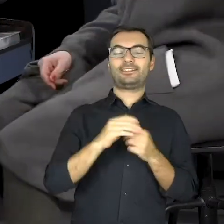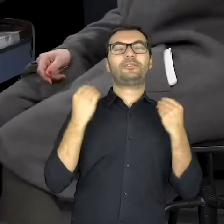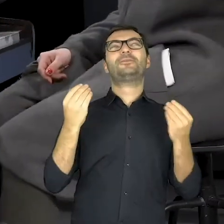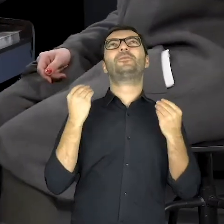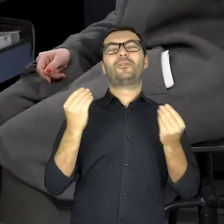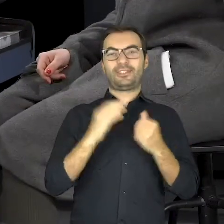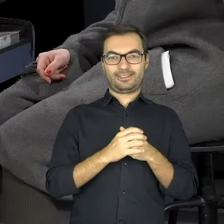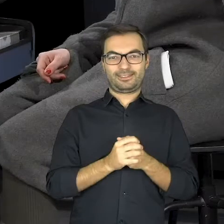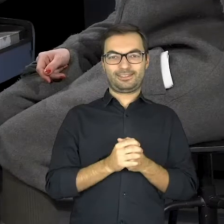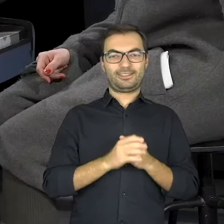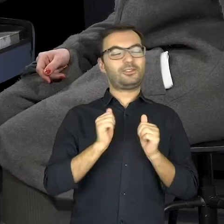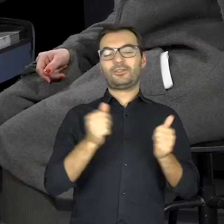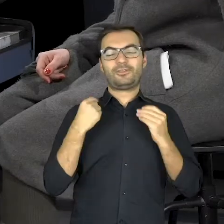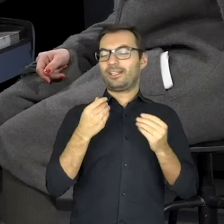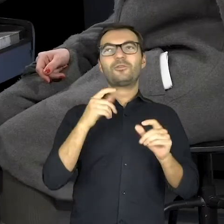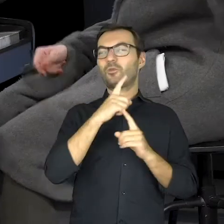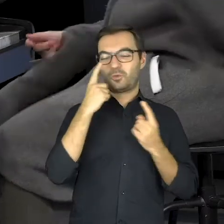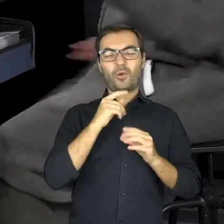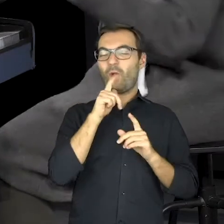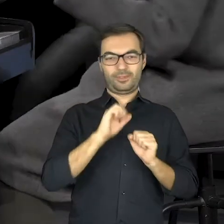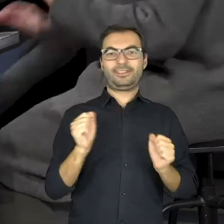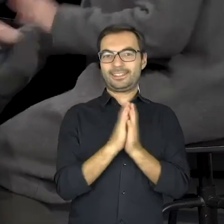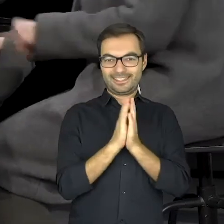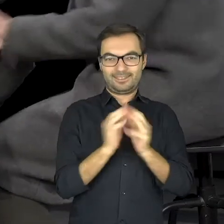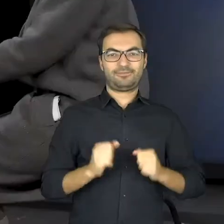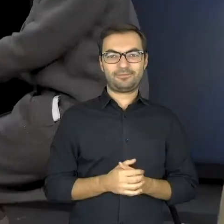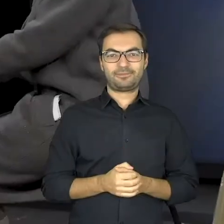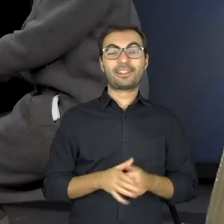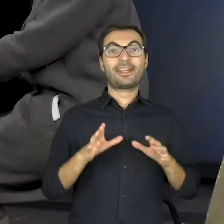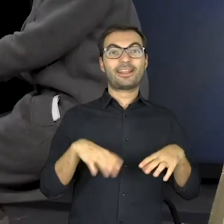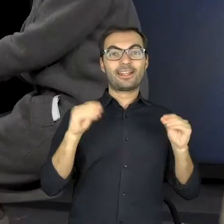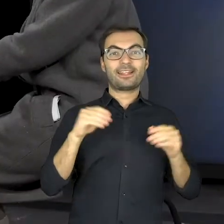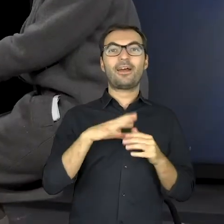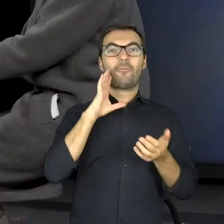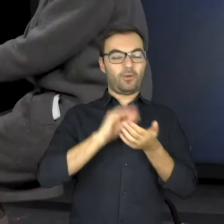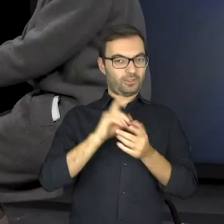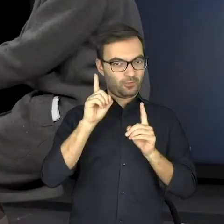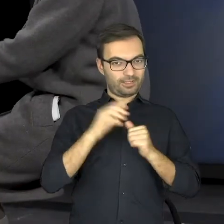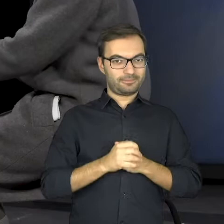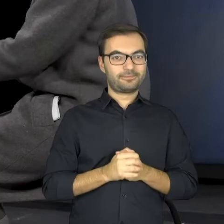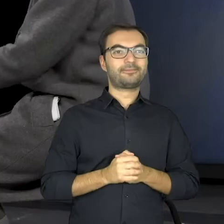Fantastic, fantastic! Fabulous and uniquely! Let’s begin with a scale! Repeat after me.